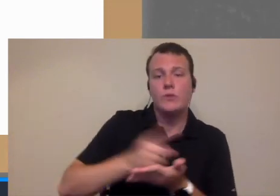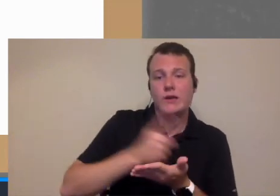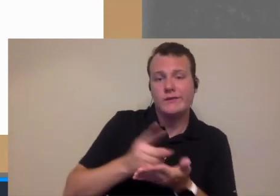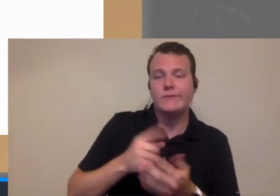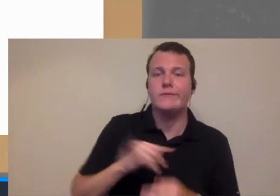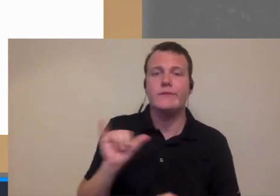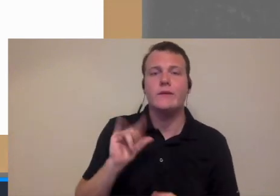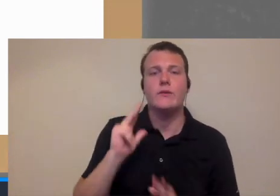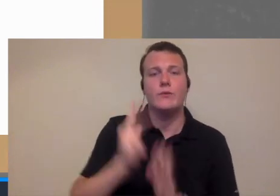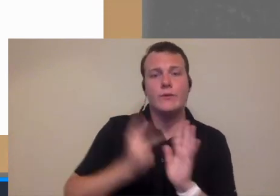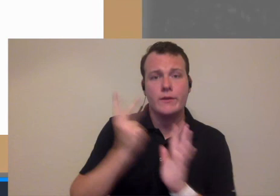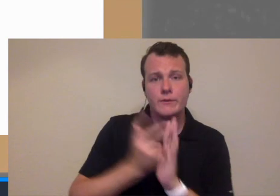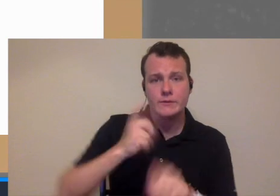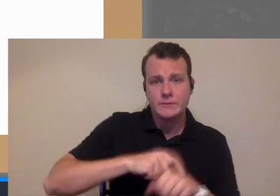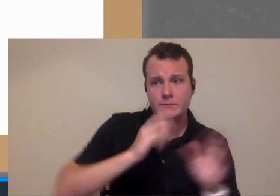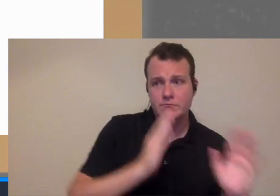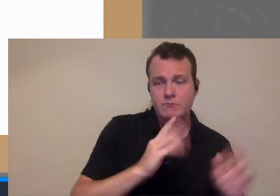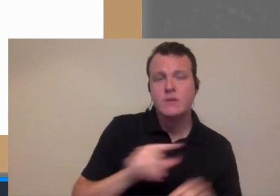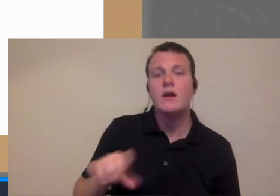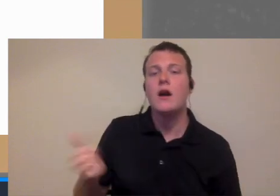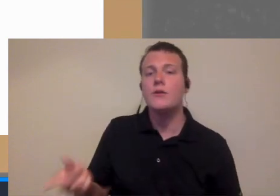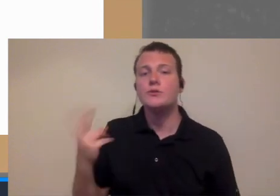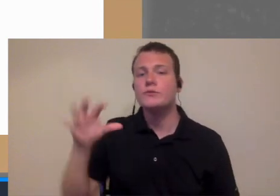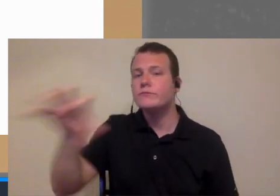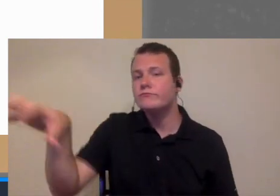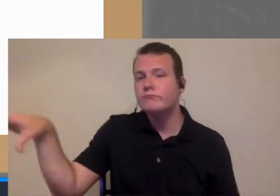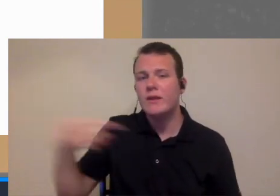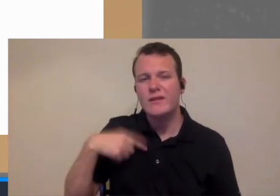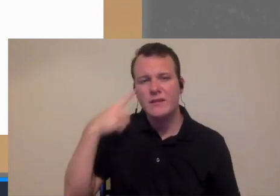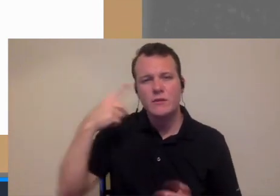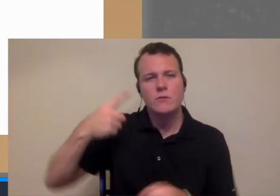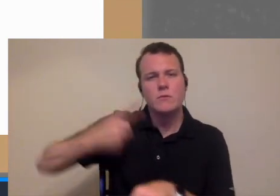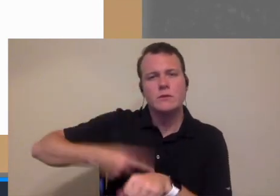office hours like a three hour segment on the other two places it was everybody